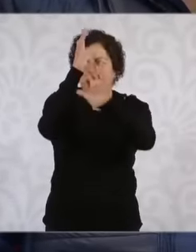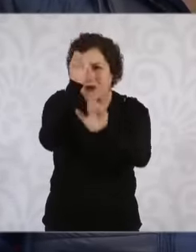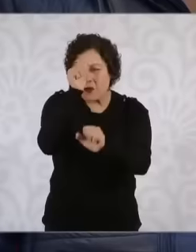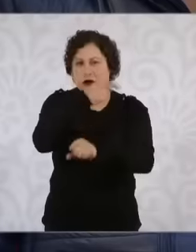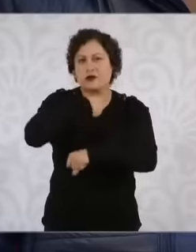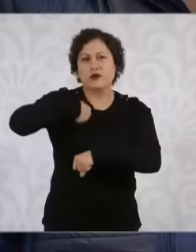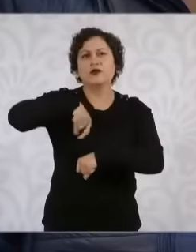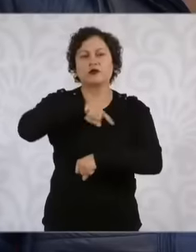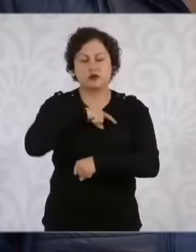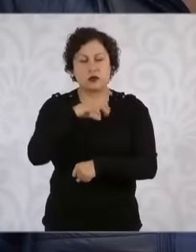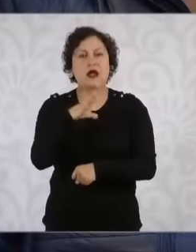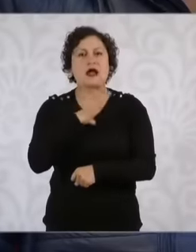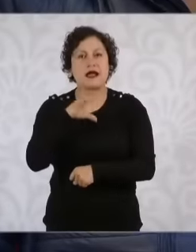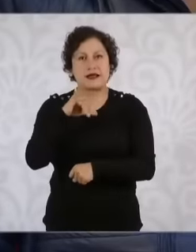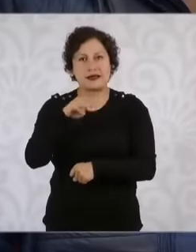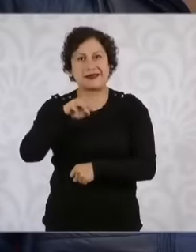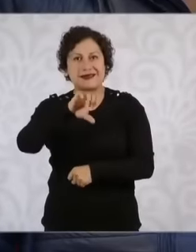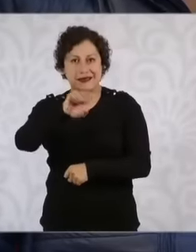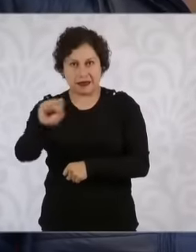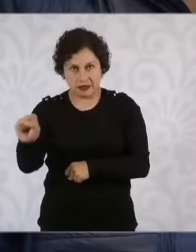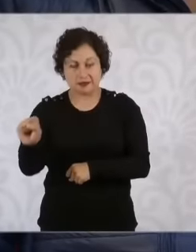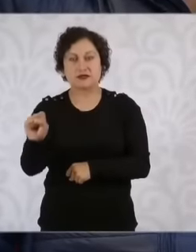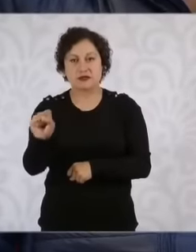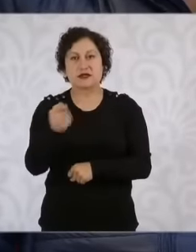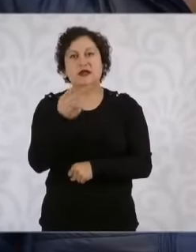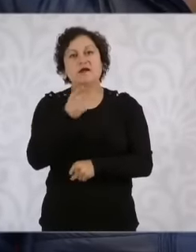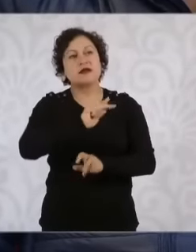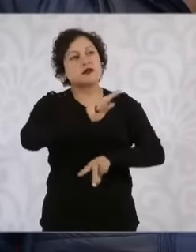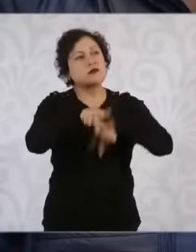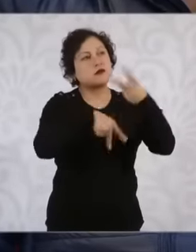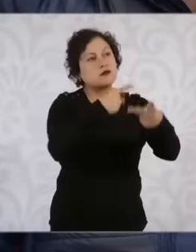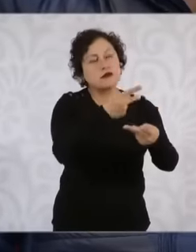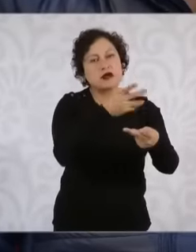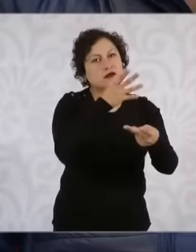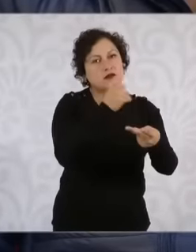security. social and no we cannot affect health care and the converse is to ask if